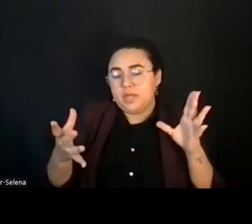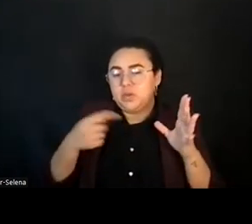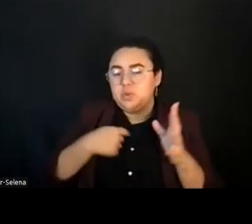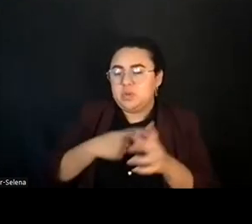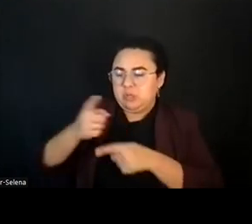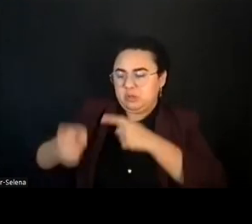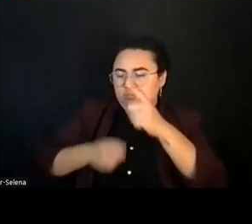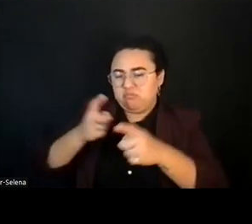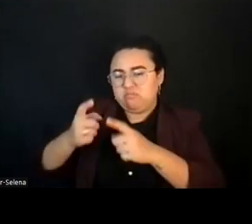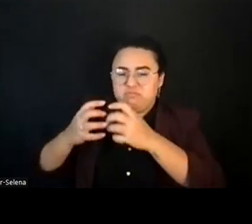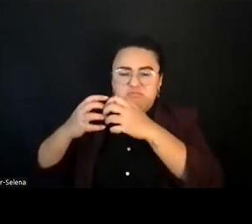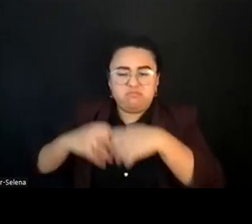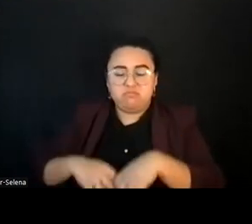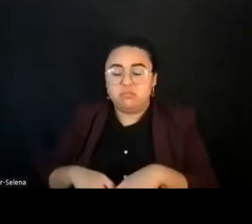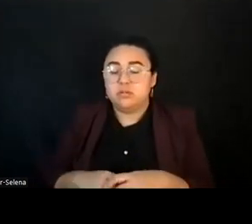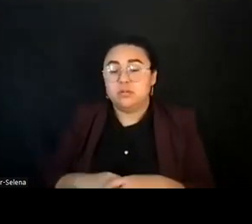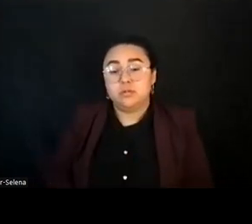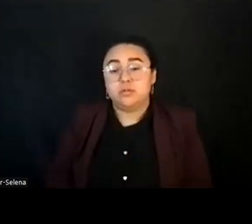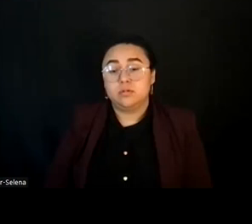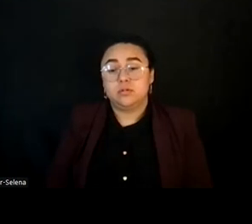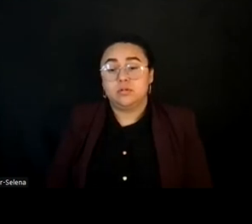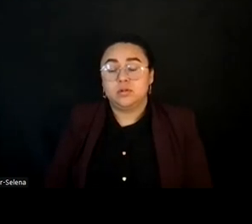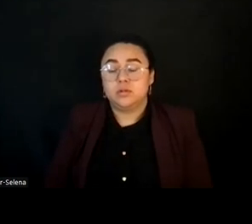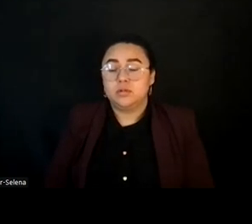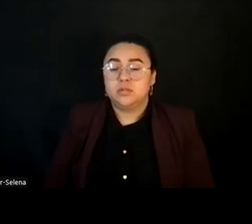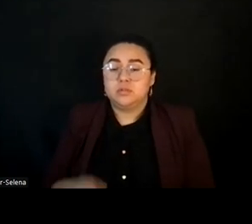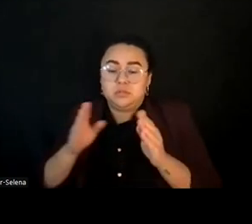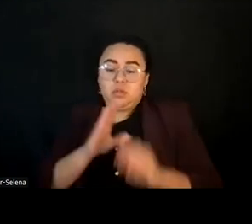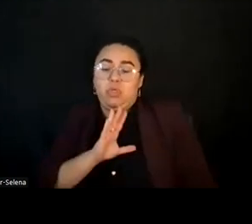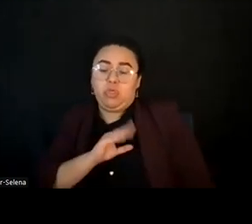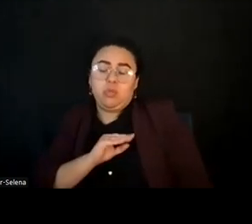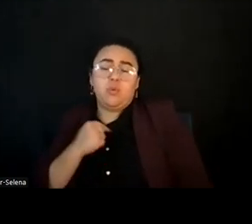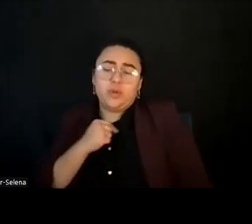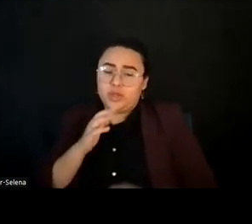We talk about, you know, and I think we become too comfortable with breaking in again.